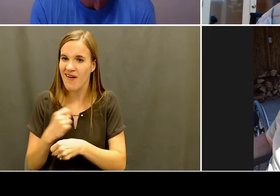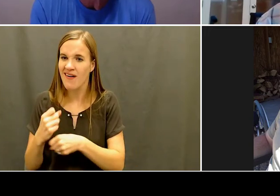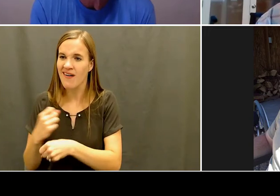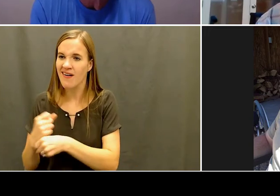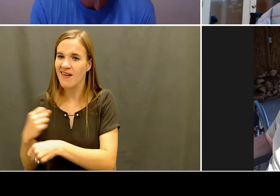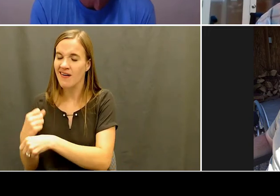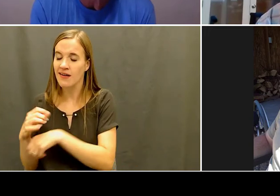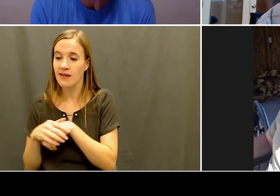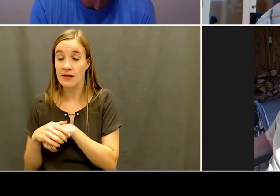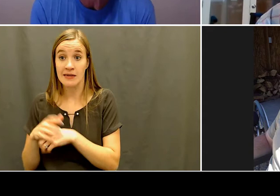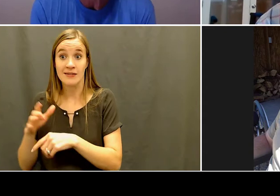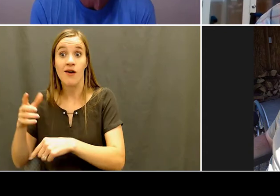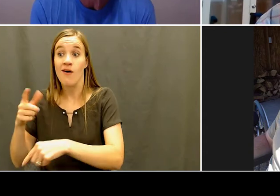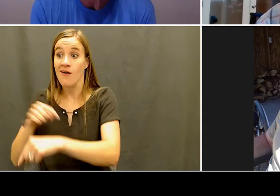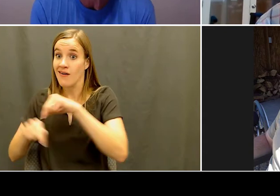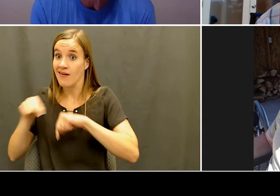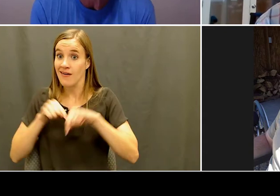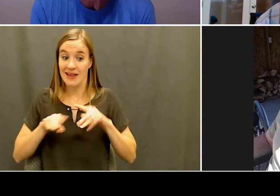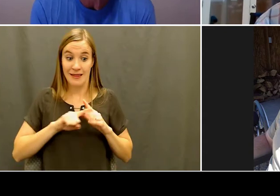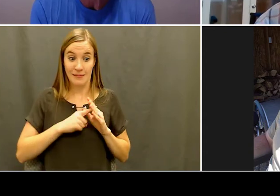Kelly and everything that he's done. So...